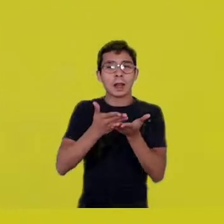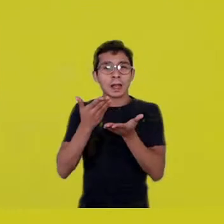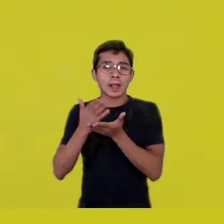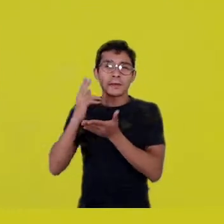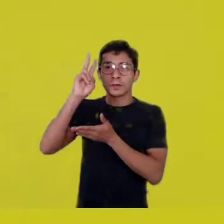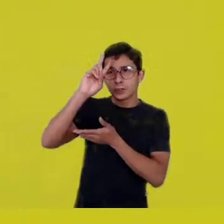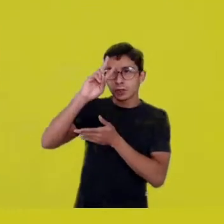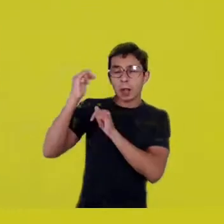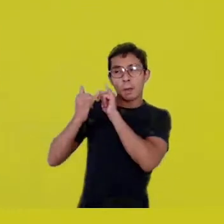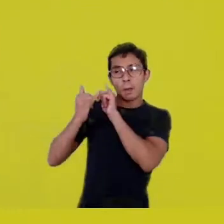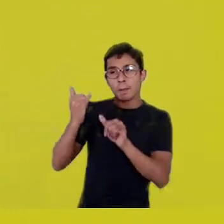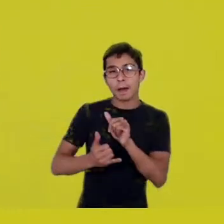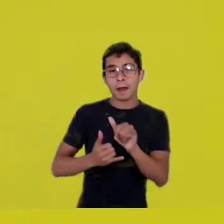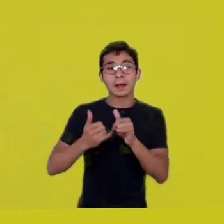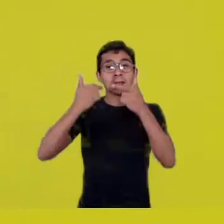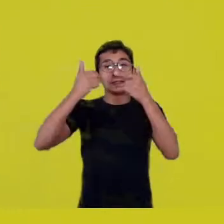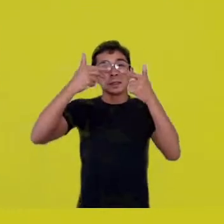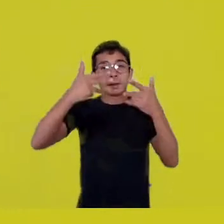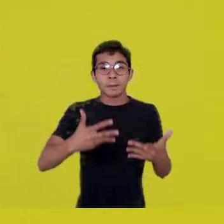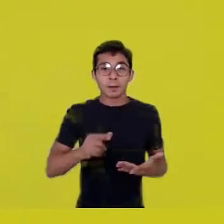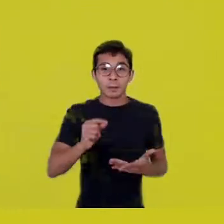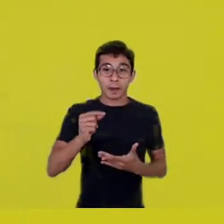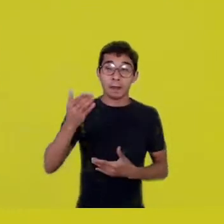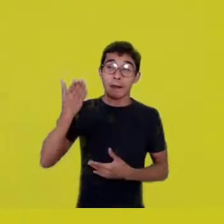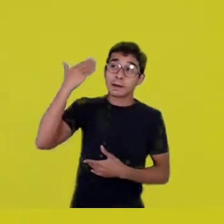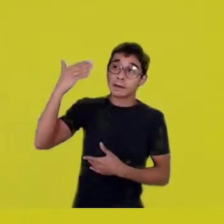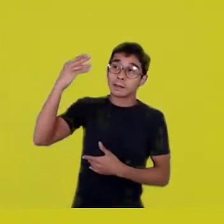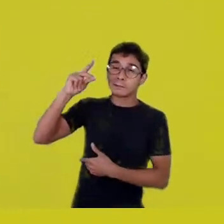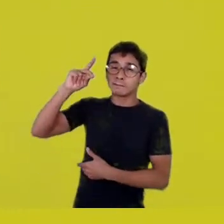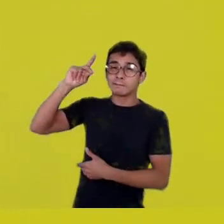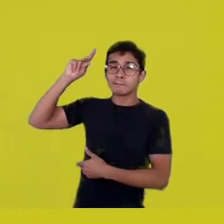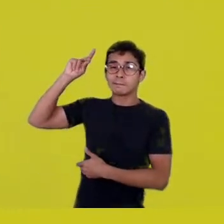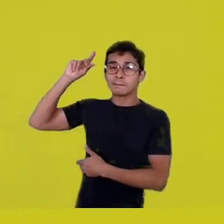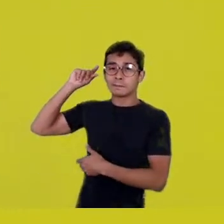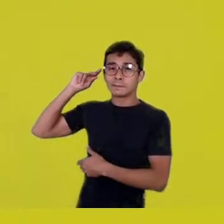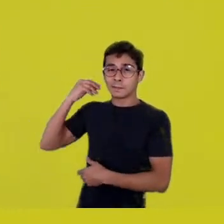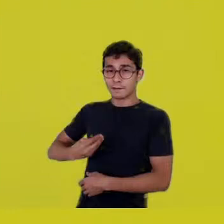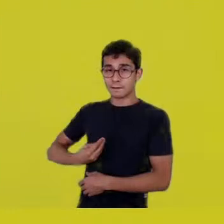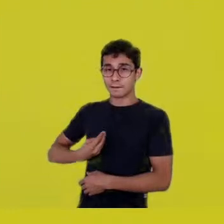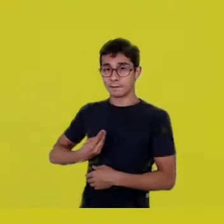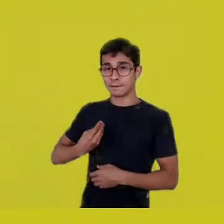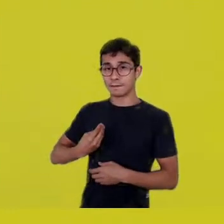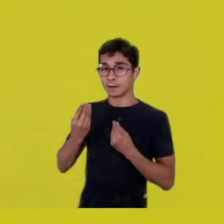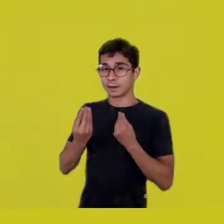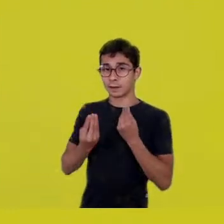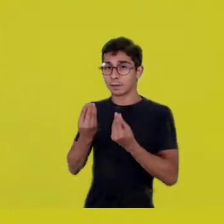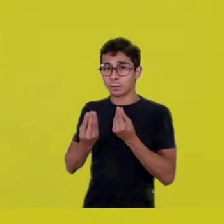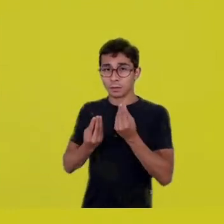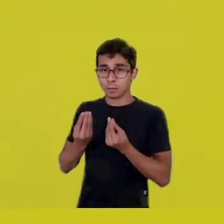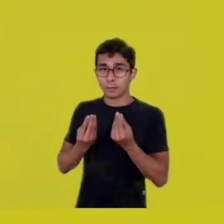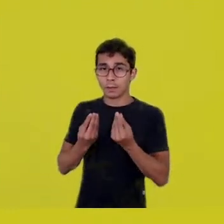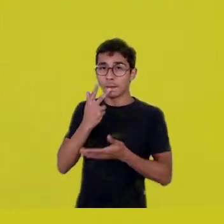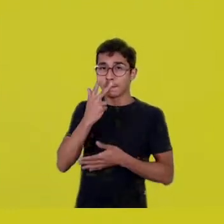we can see that the experience of life was like a preview